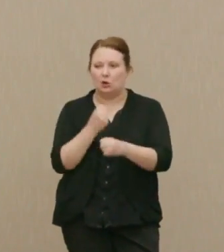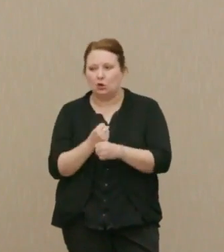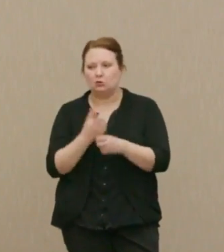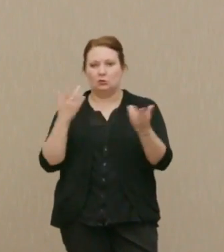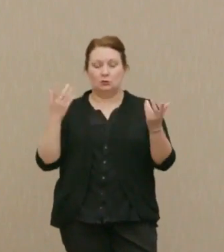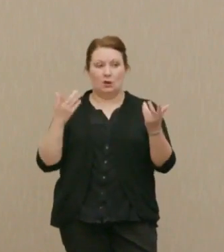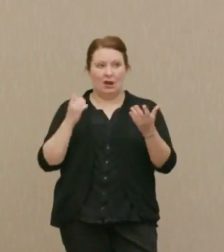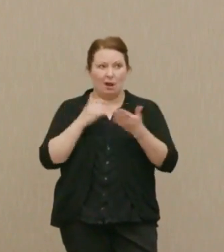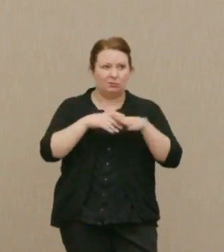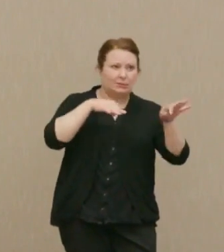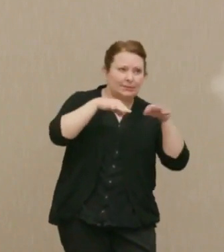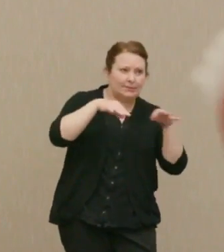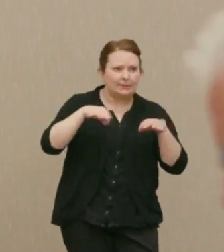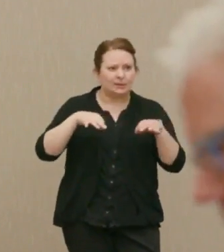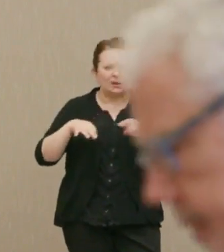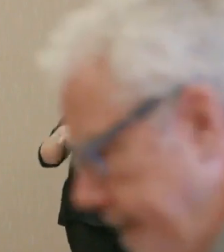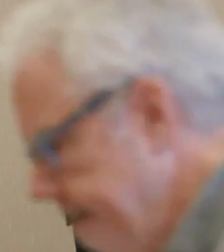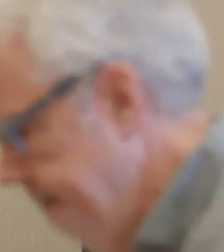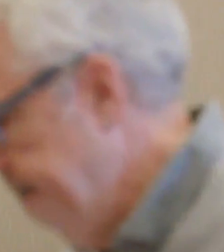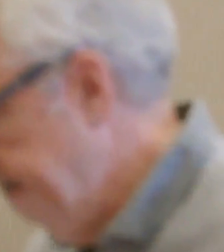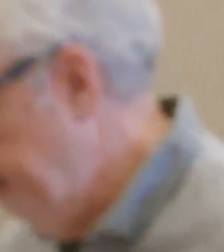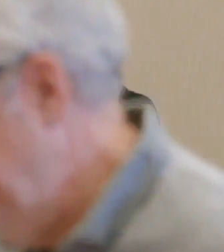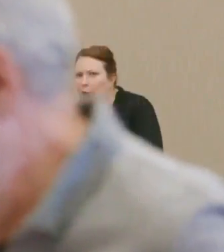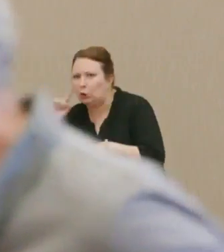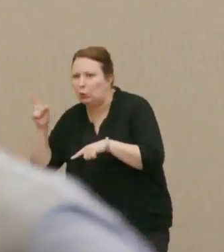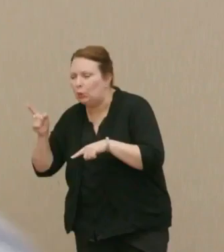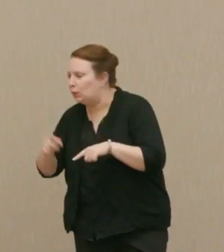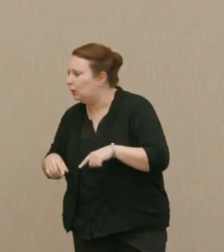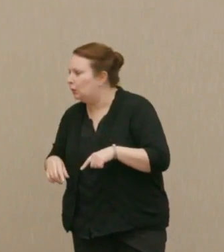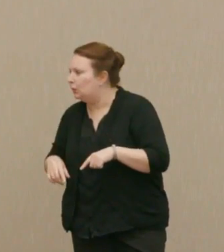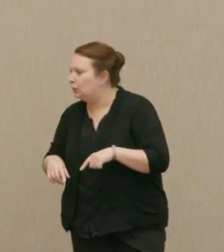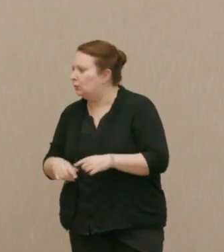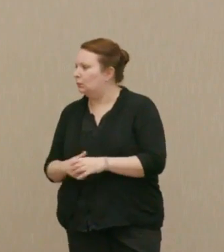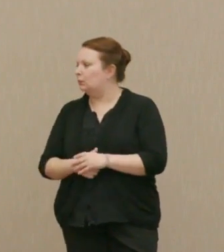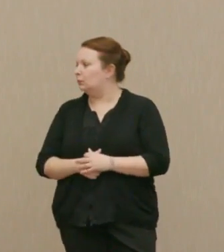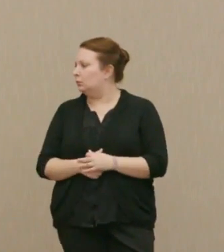eyes ... Speaker 5: . Dr. Alexander: Hello? Speaker 5: Yes. Yes.